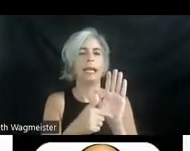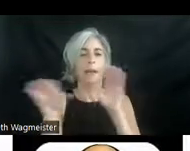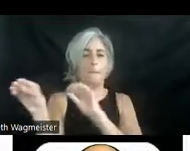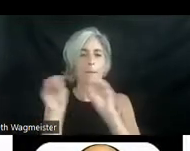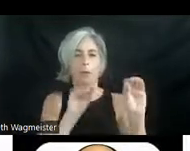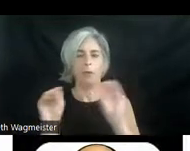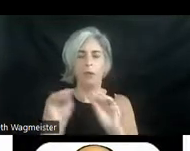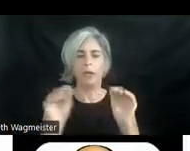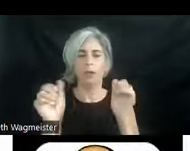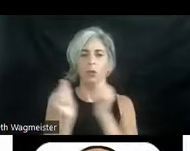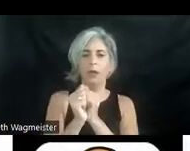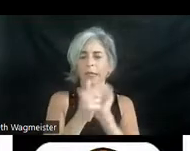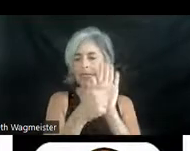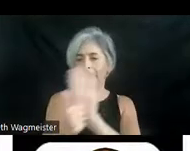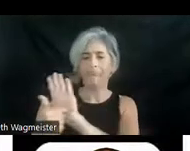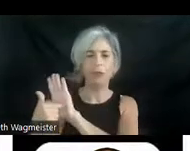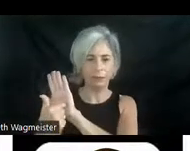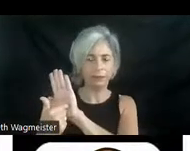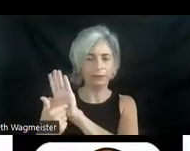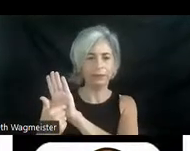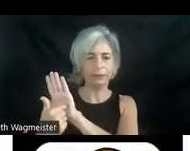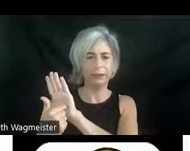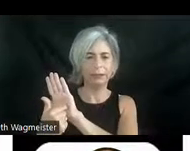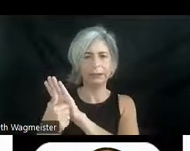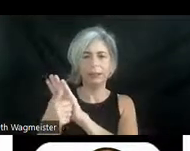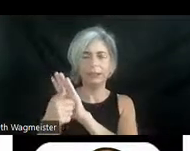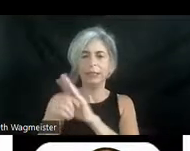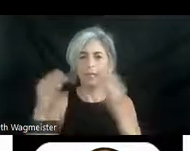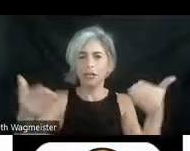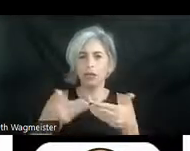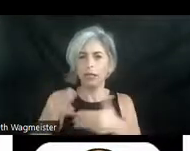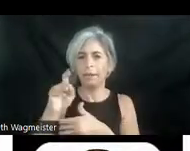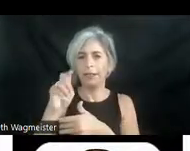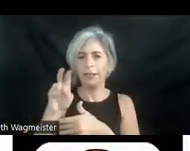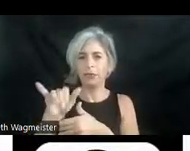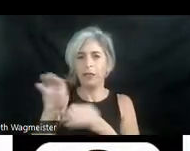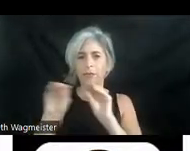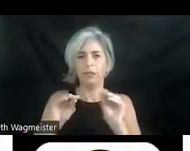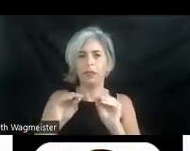with symbols. In his introduction to the mastery of movement he wrote, what really happens